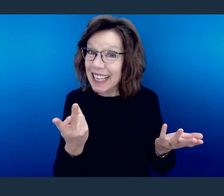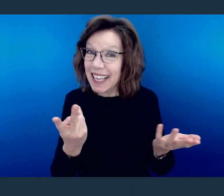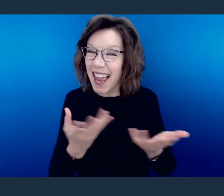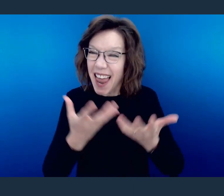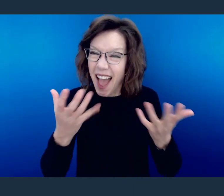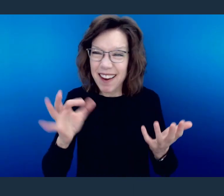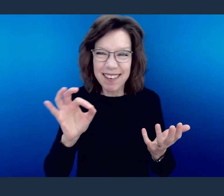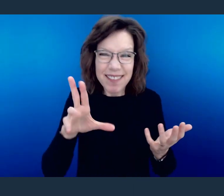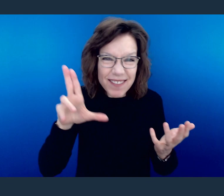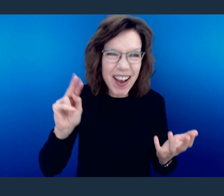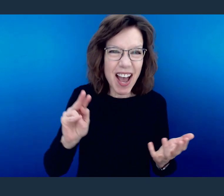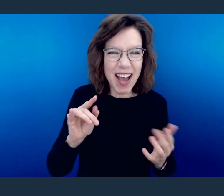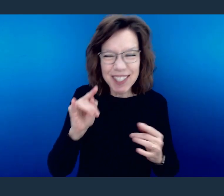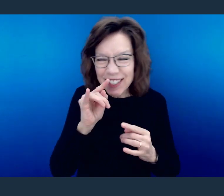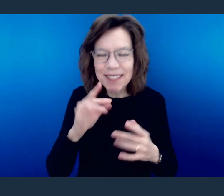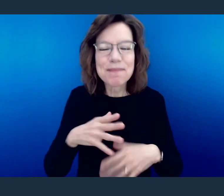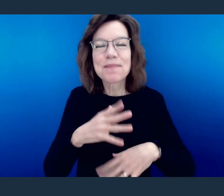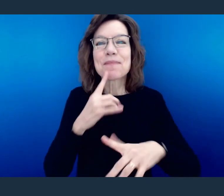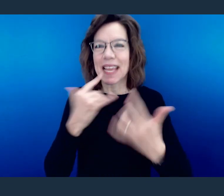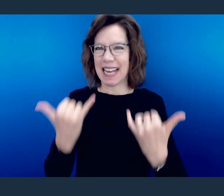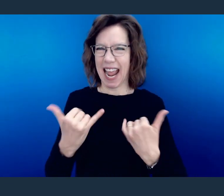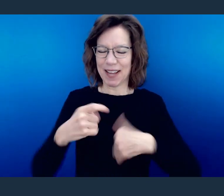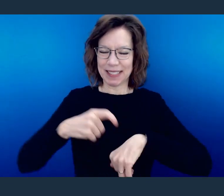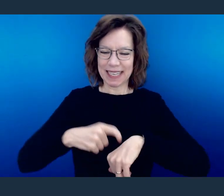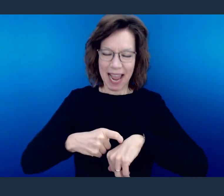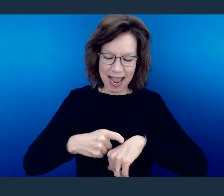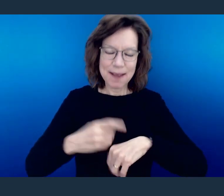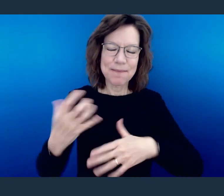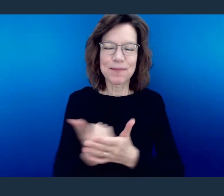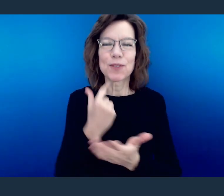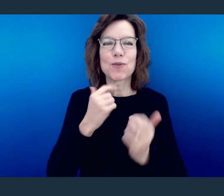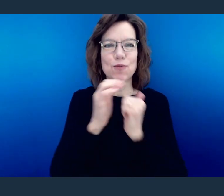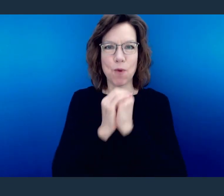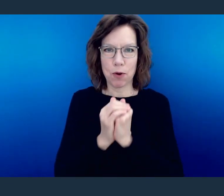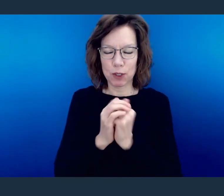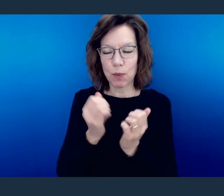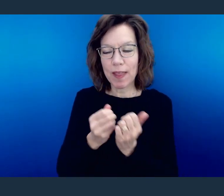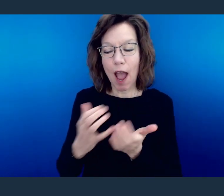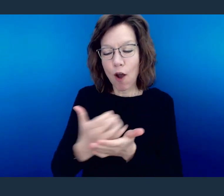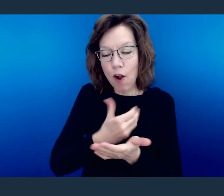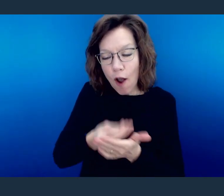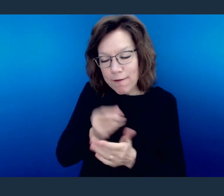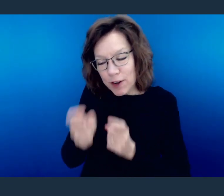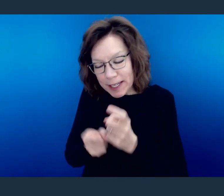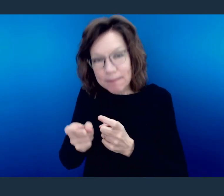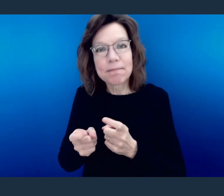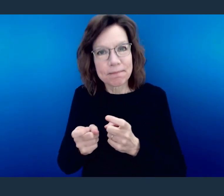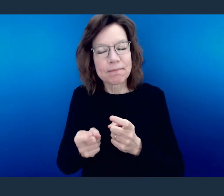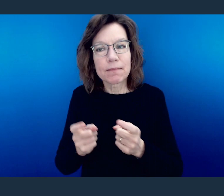Shenanigans. Now is the time in our service where we are worshiping through our tithes and offerings.